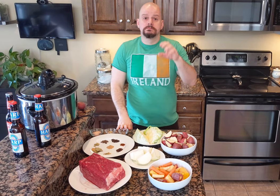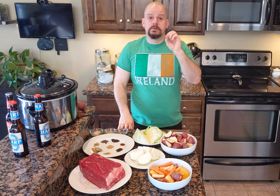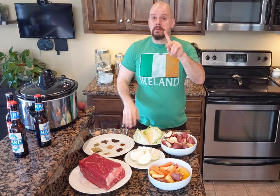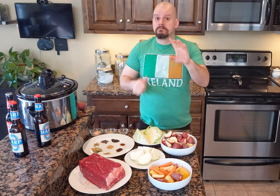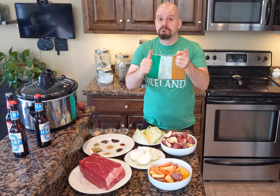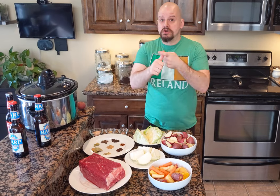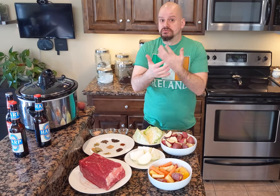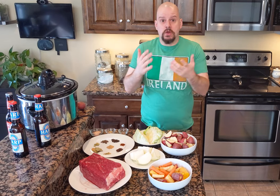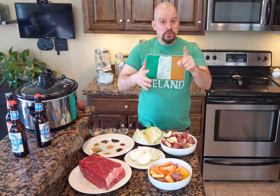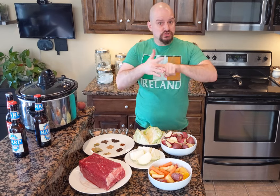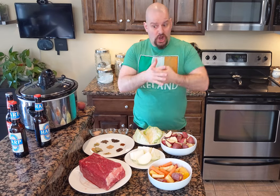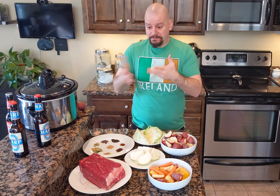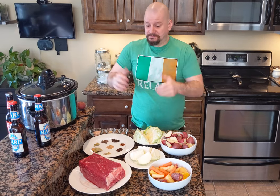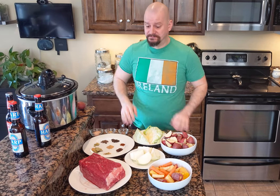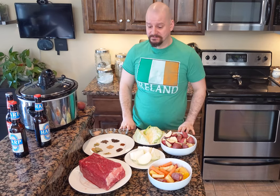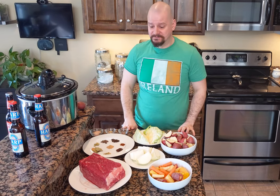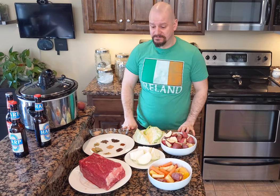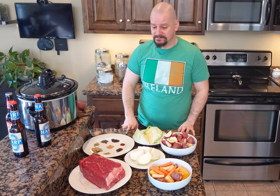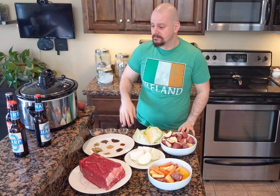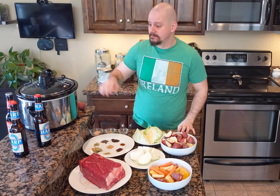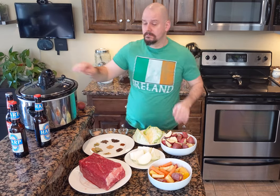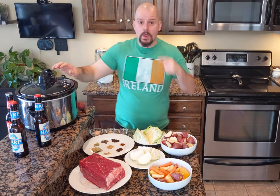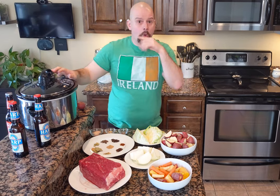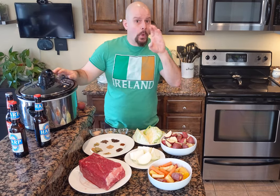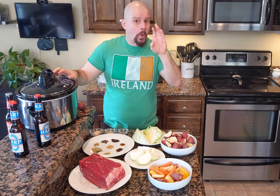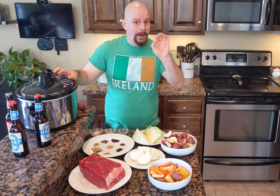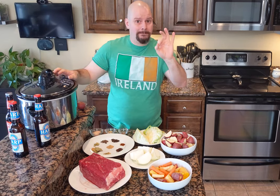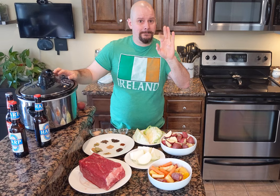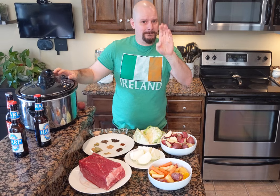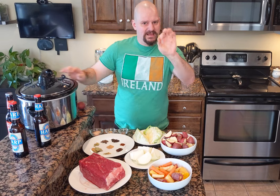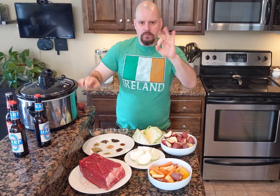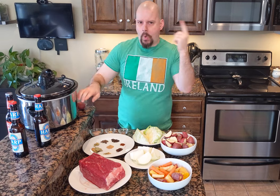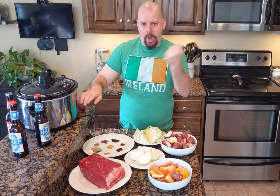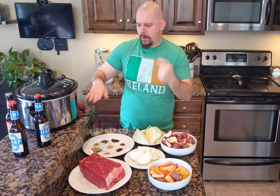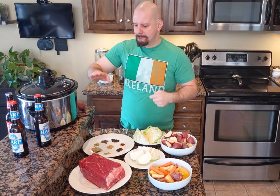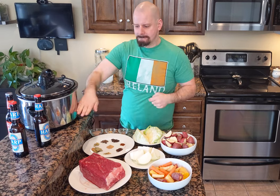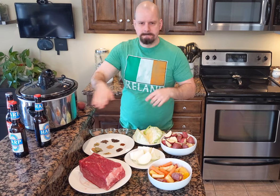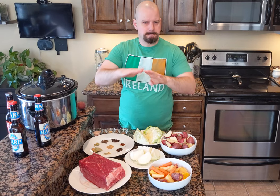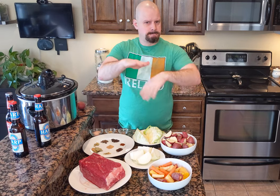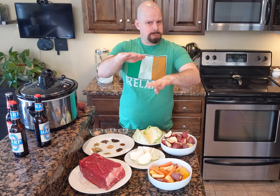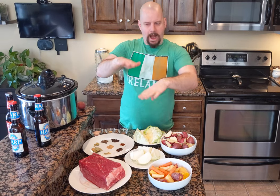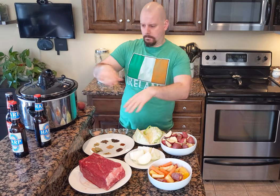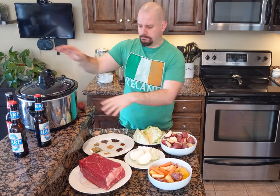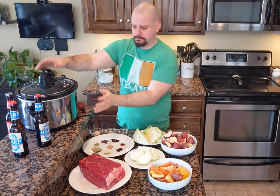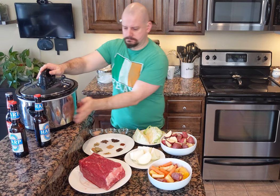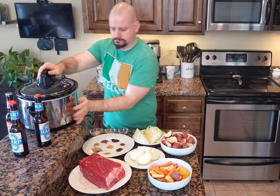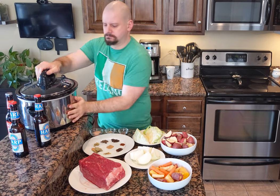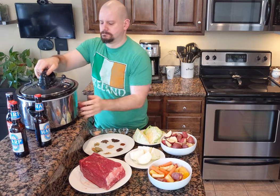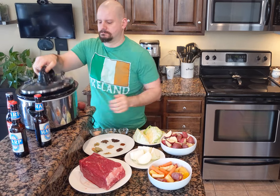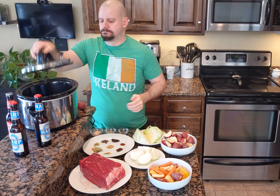All right, we're going to start with the first thing... Corned beef always goes on the bottom.